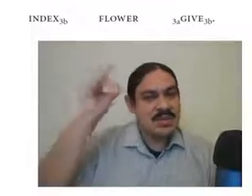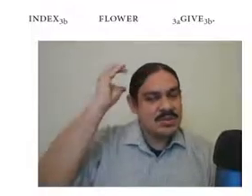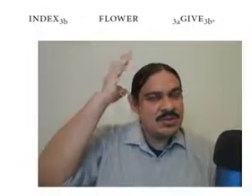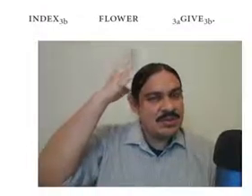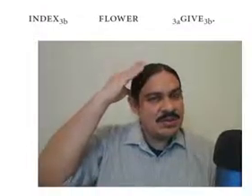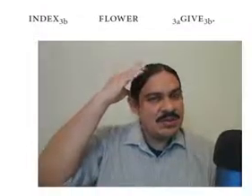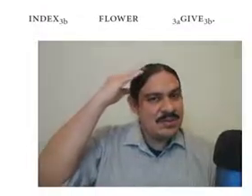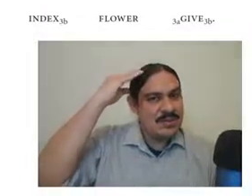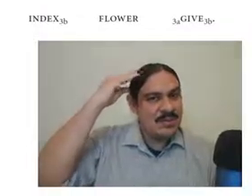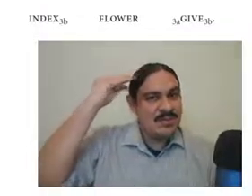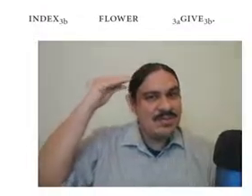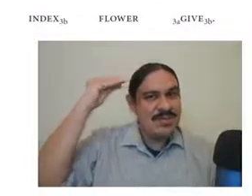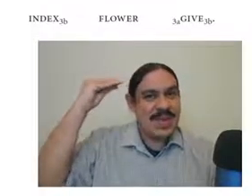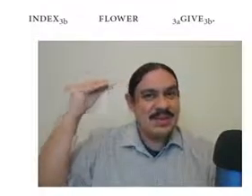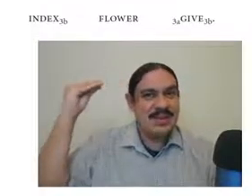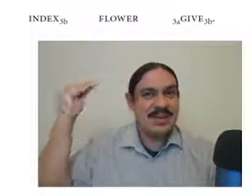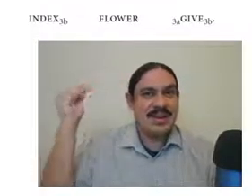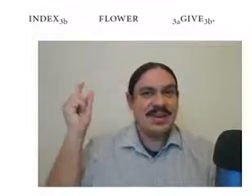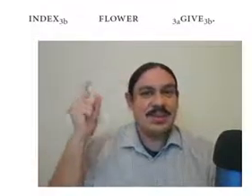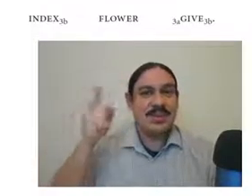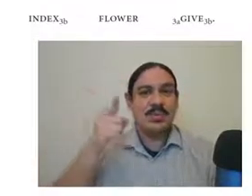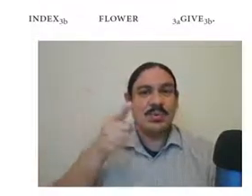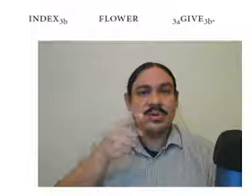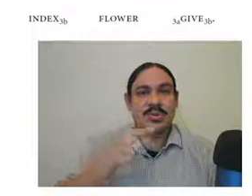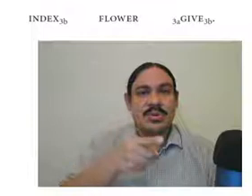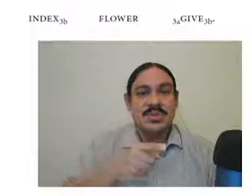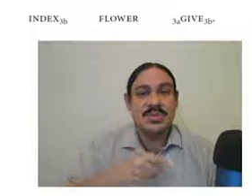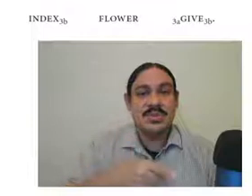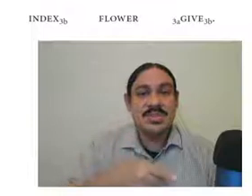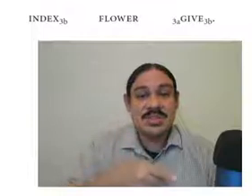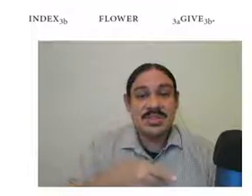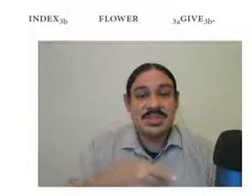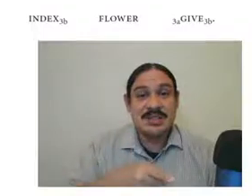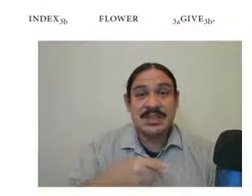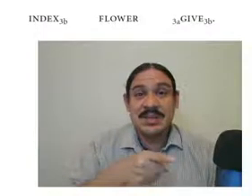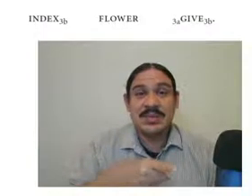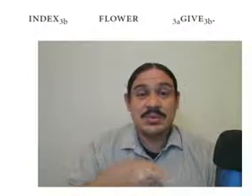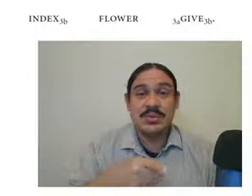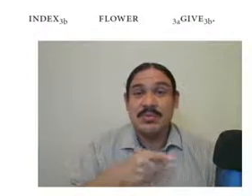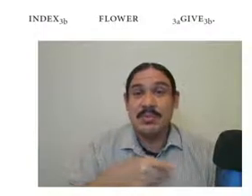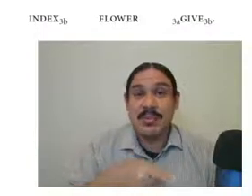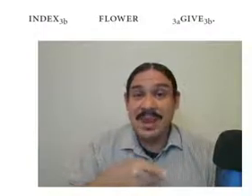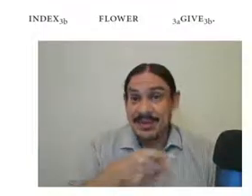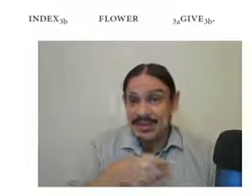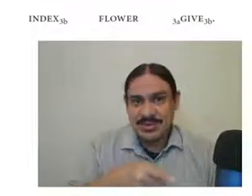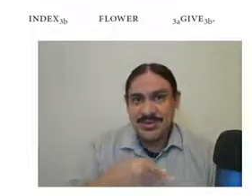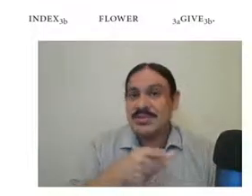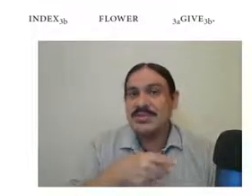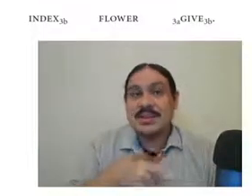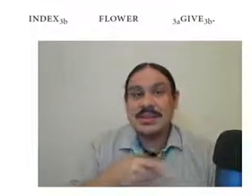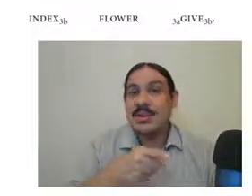so you have man and then you point towards the position that's going to be the placeholder